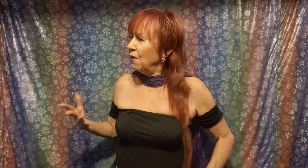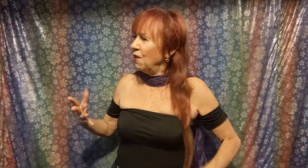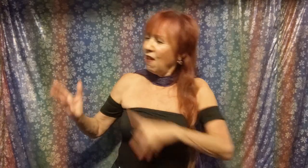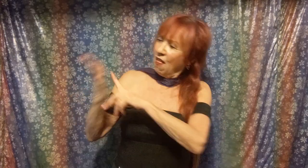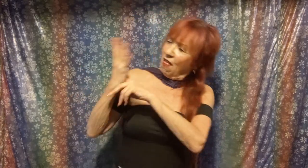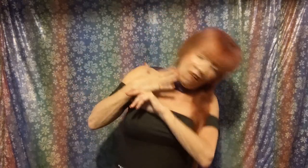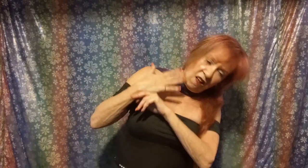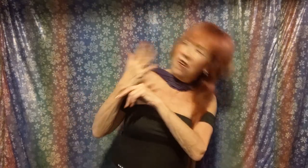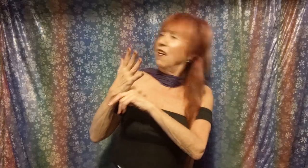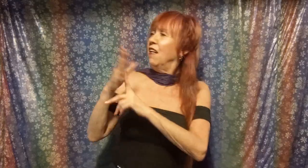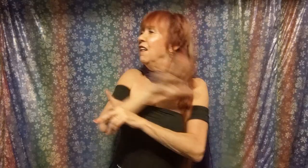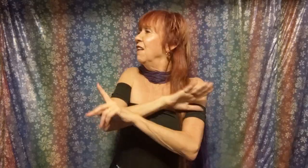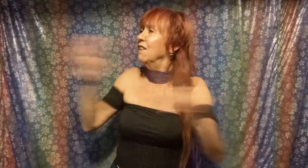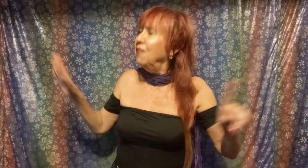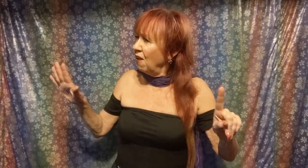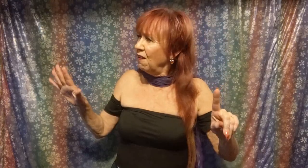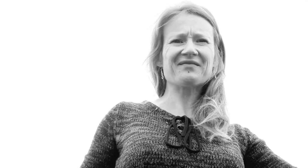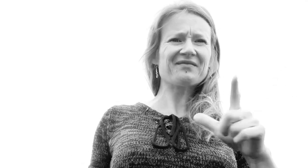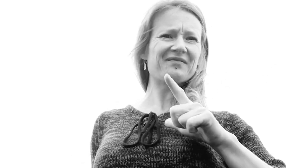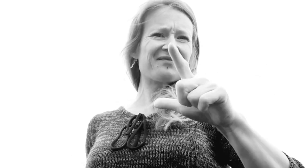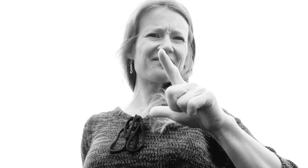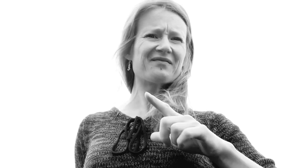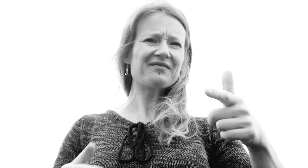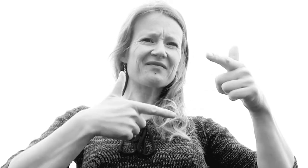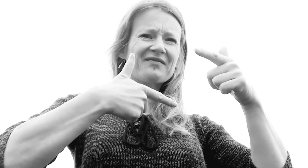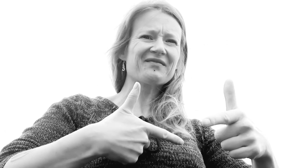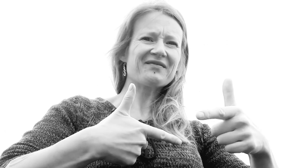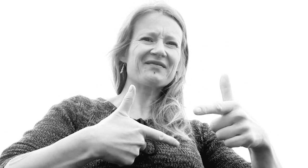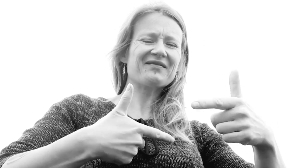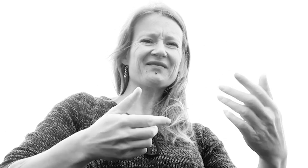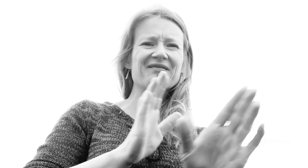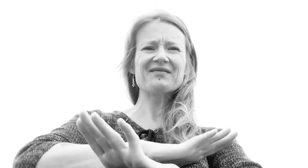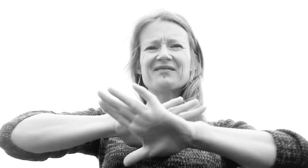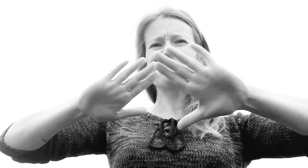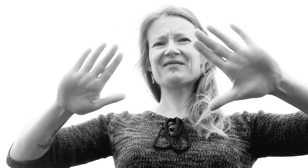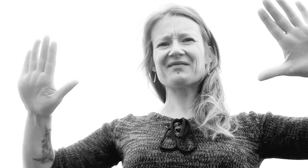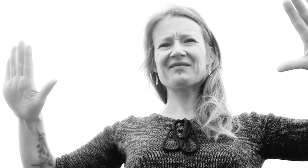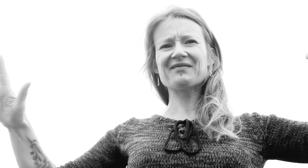No more fight left in me I don't want you to be my enemy